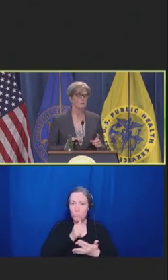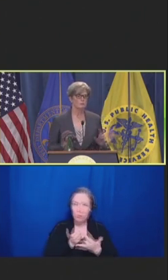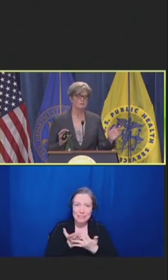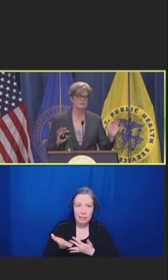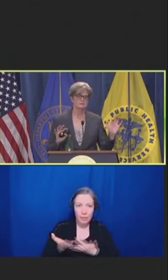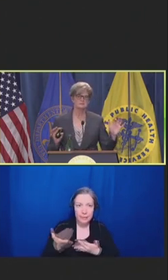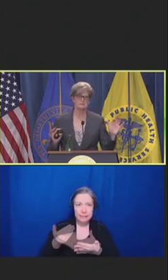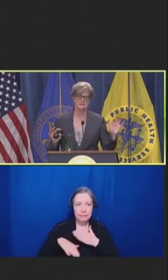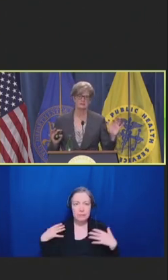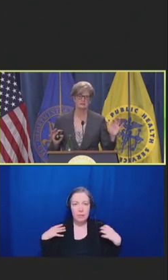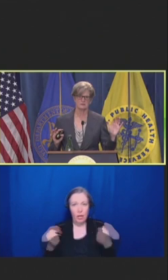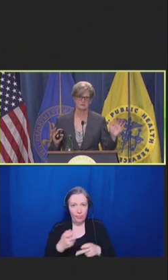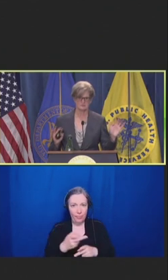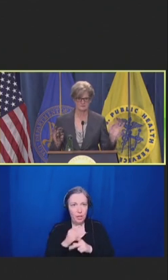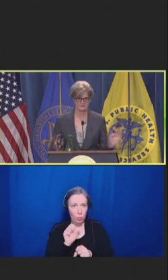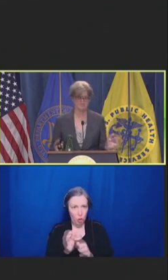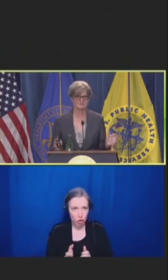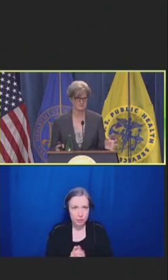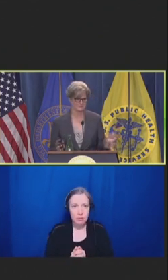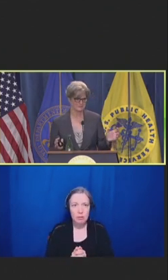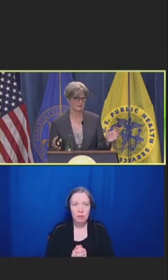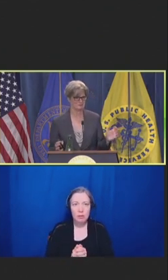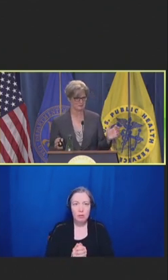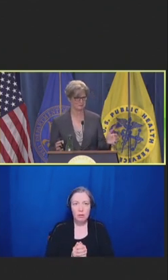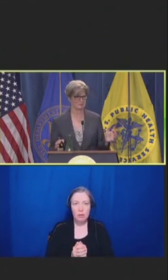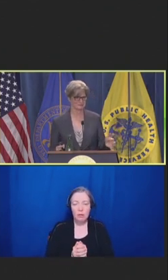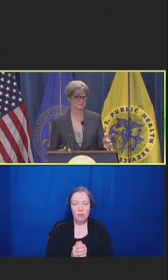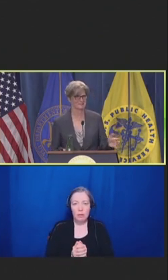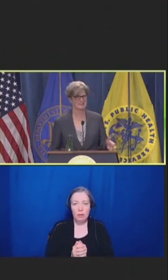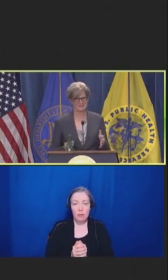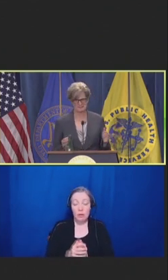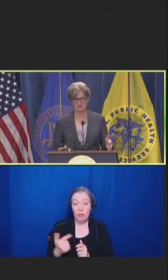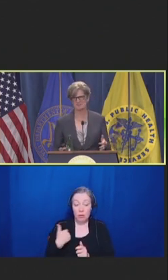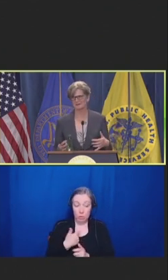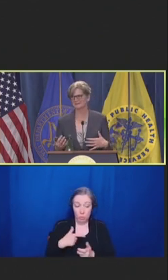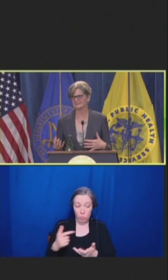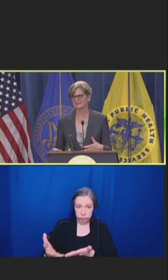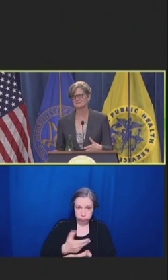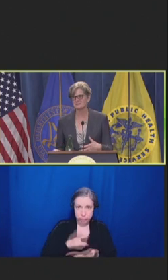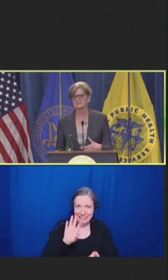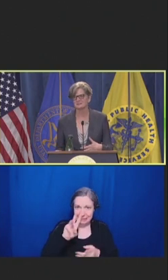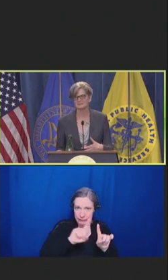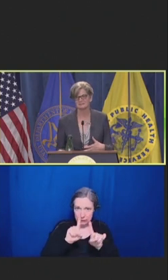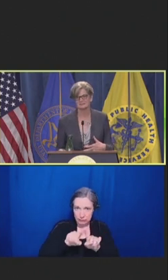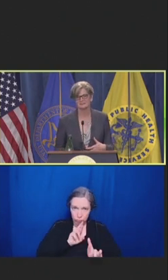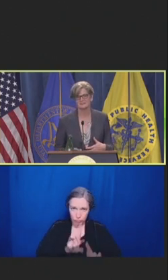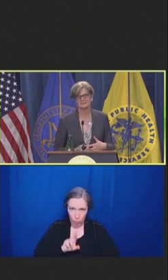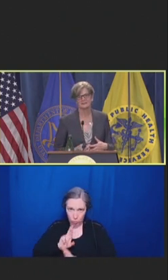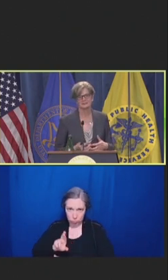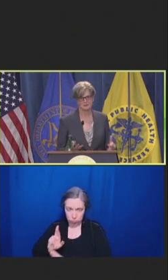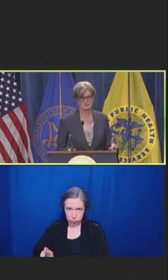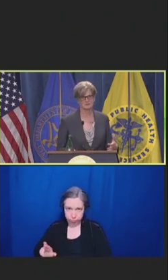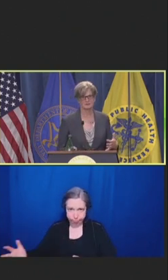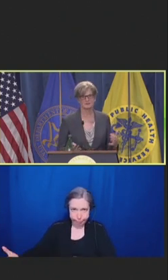What we did is to take the six different reports that have come out in the last year addressing